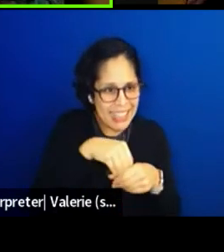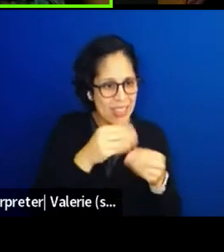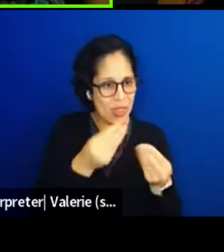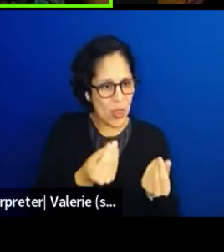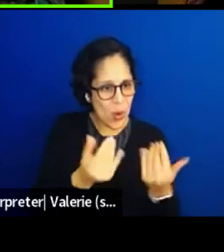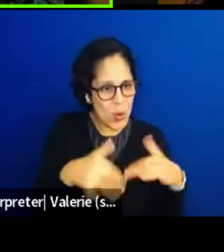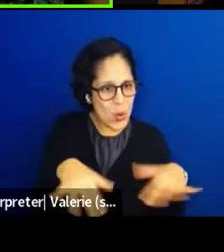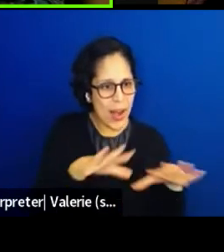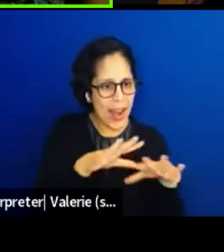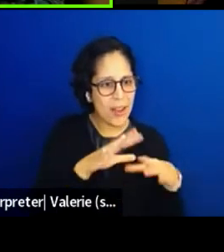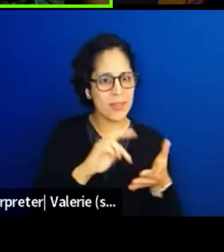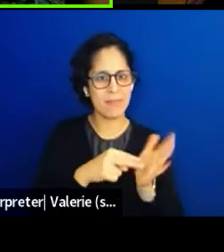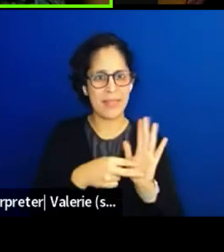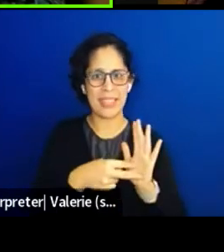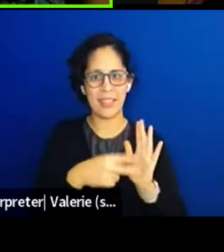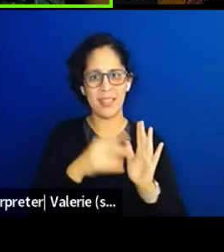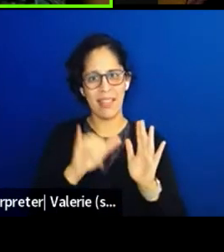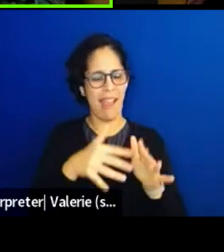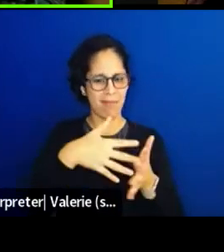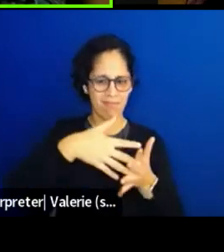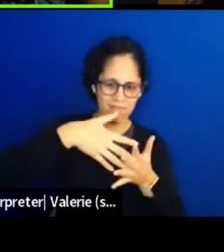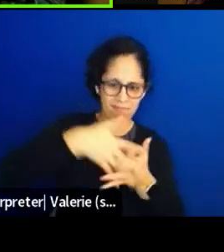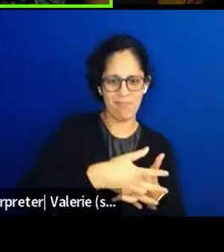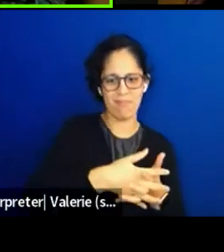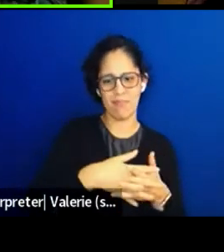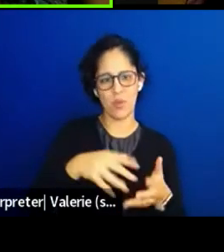So these are some things that that question brings up to mind.